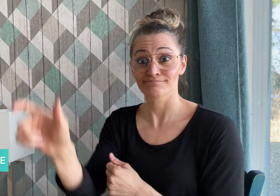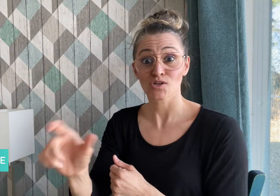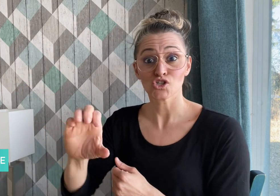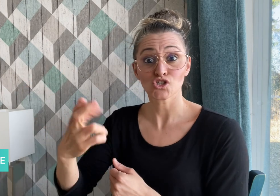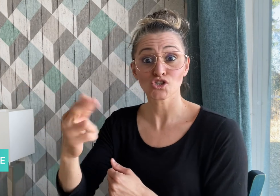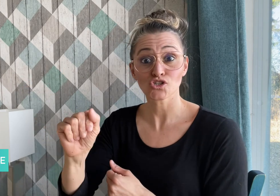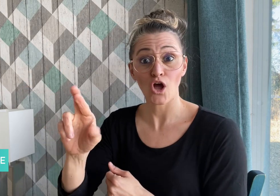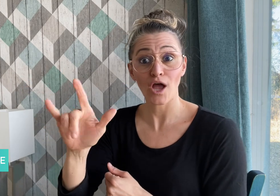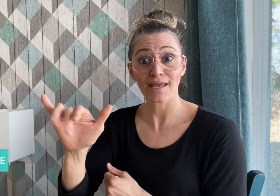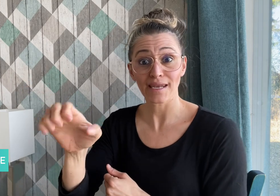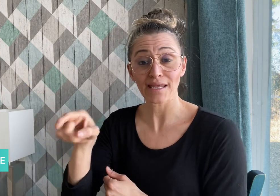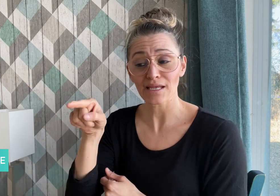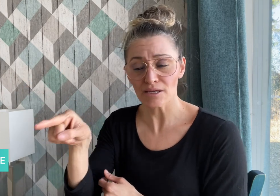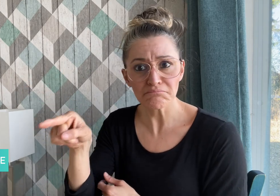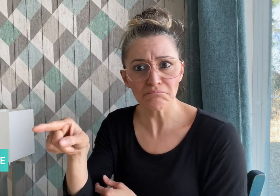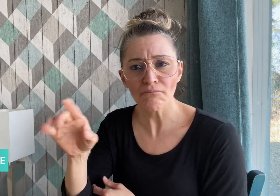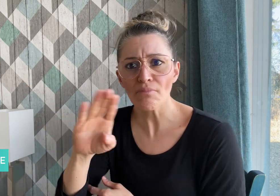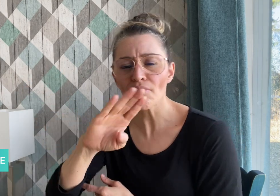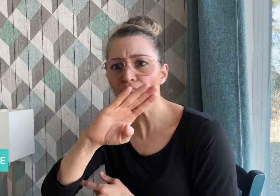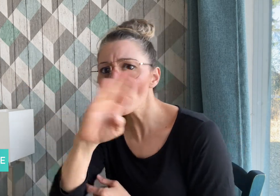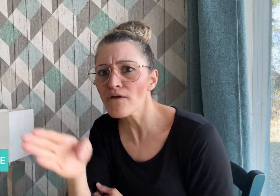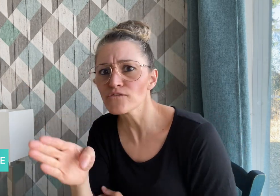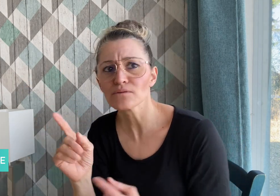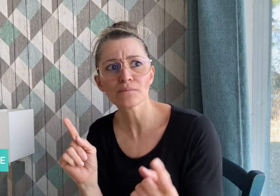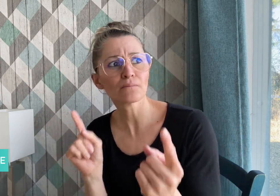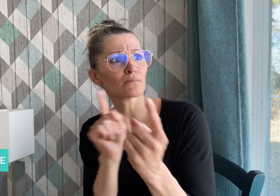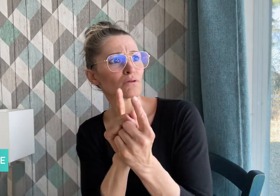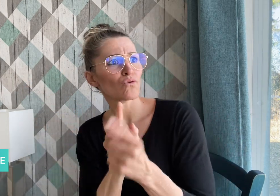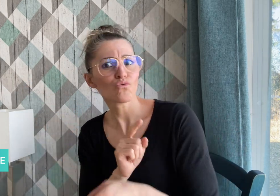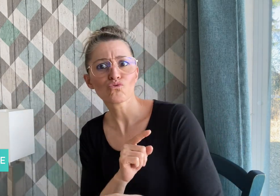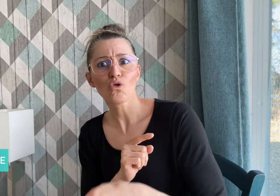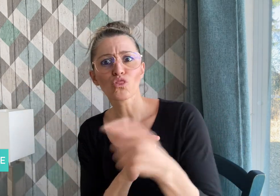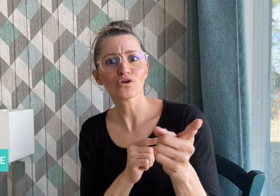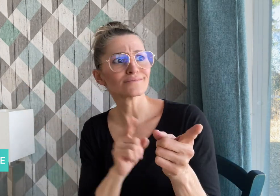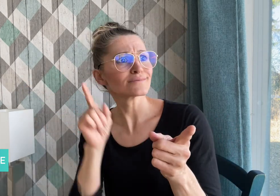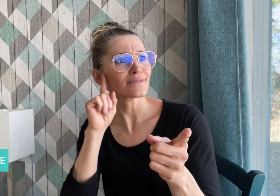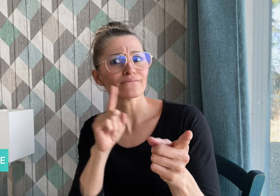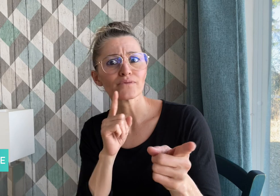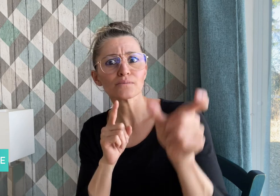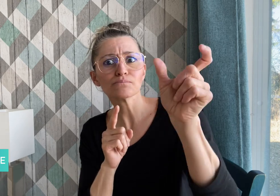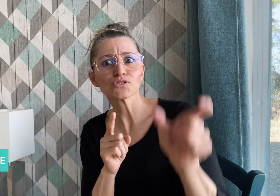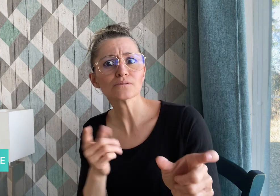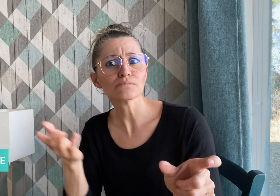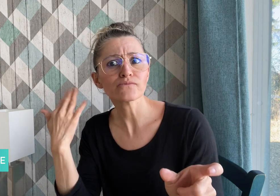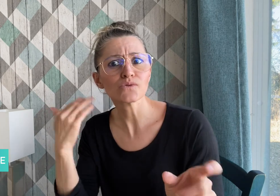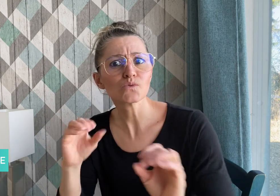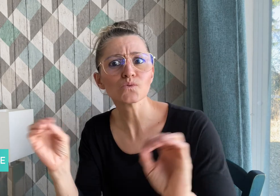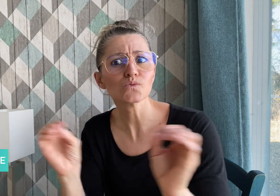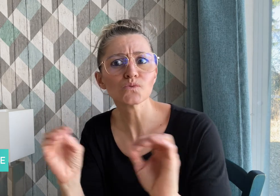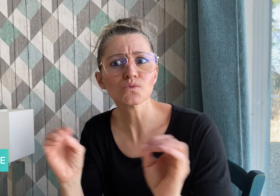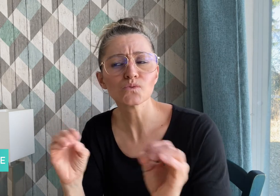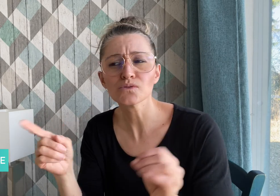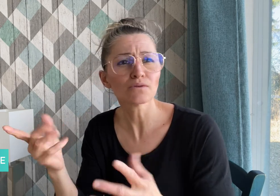a cochlear implant. Charlie, who had never met